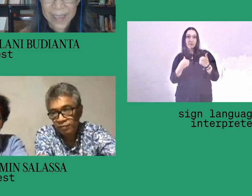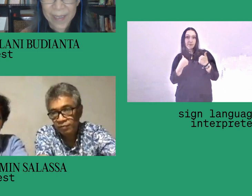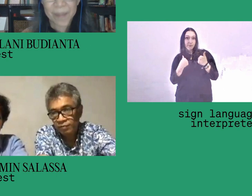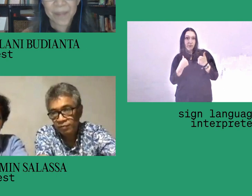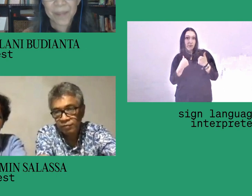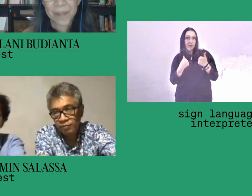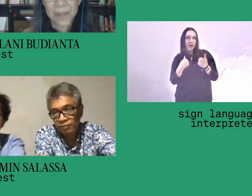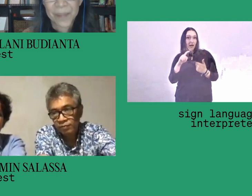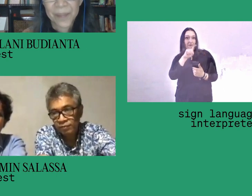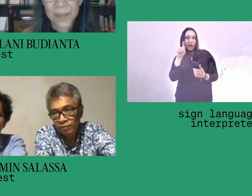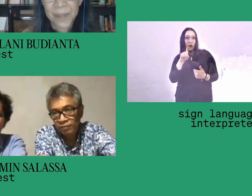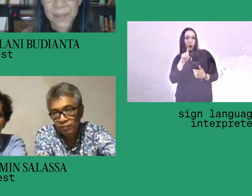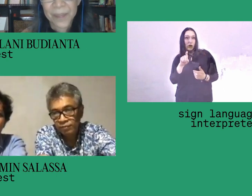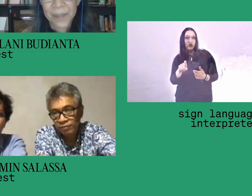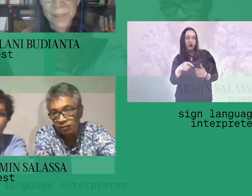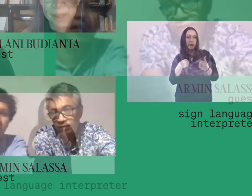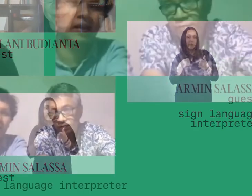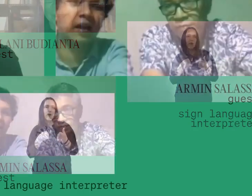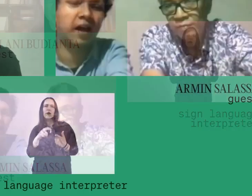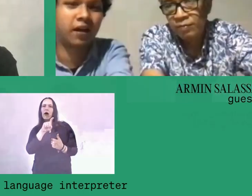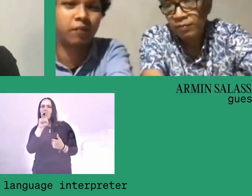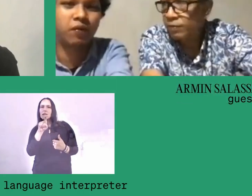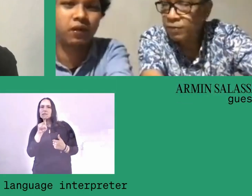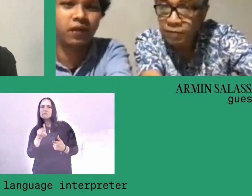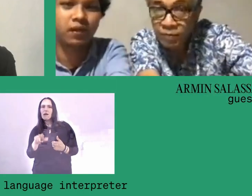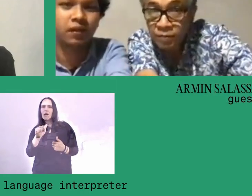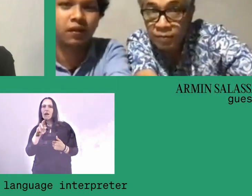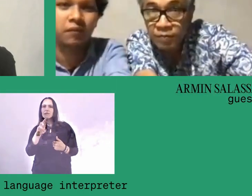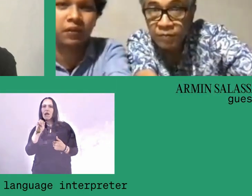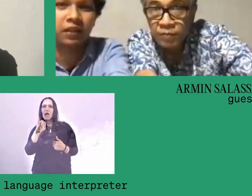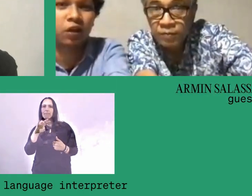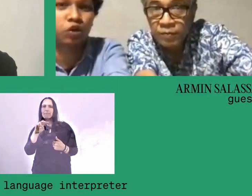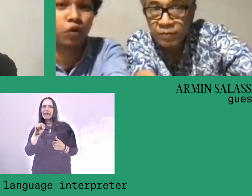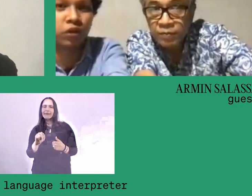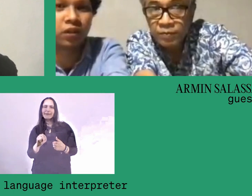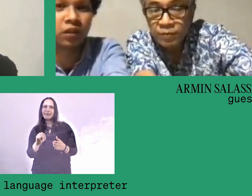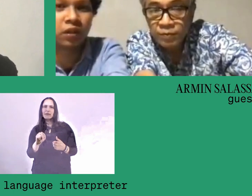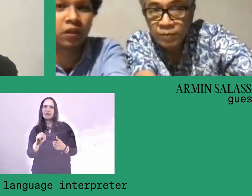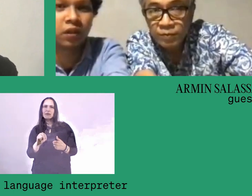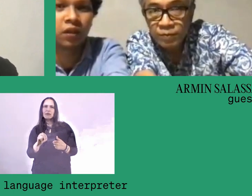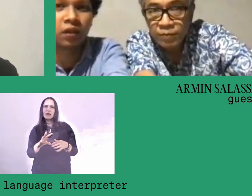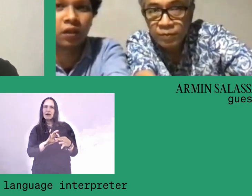I want to ask Armin regarding the cosmology in the context of Salassae,